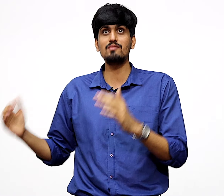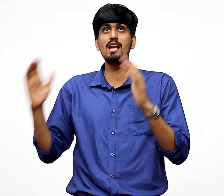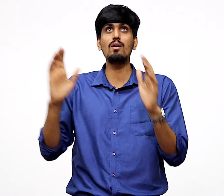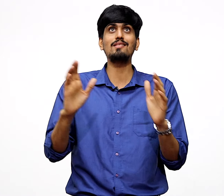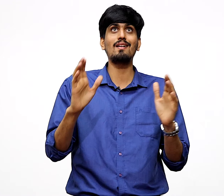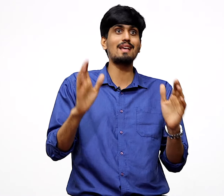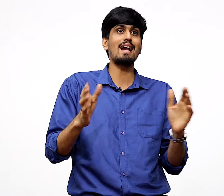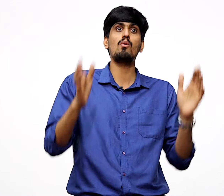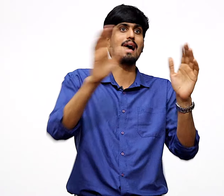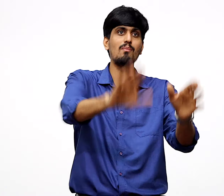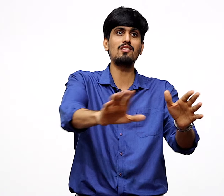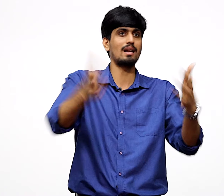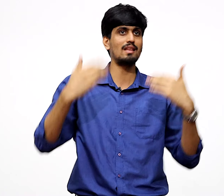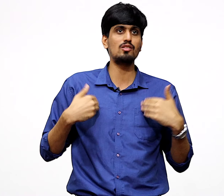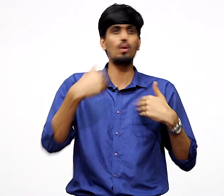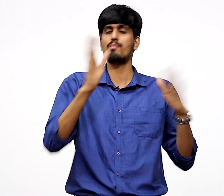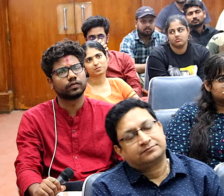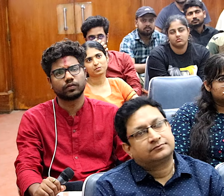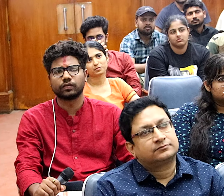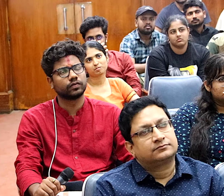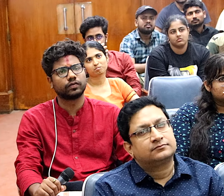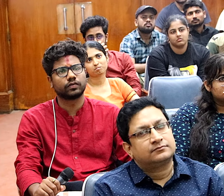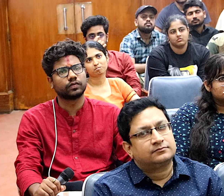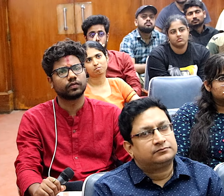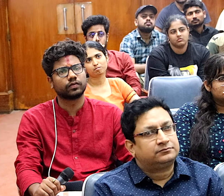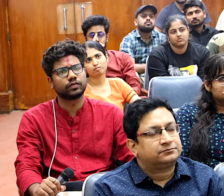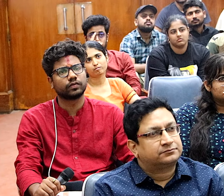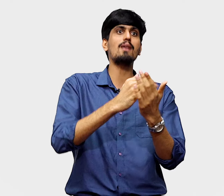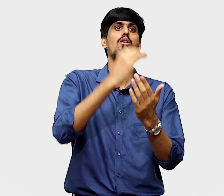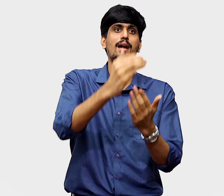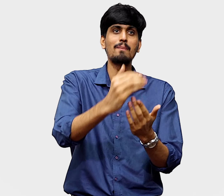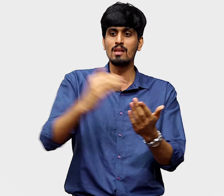they don't necessarily care about animals or ethics, you or me or nothing about that. For them, how can I make more money?